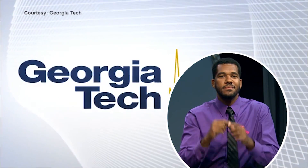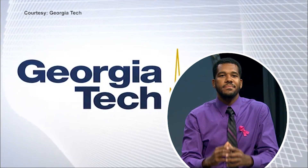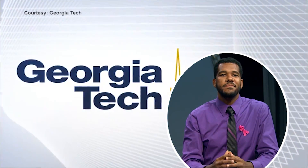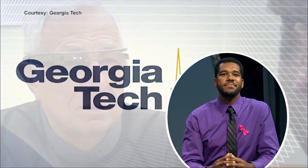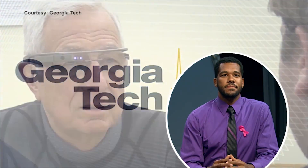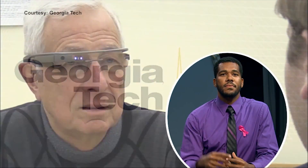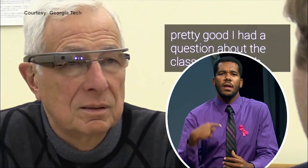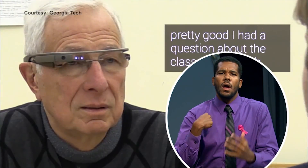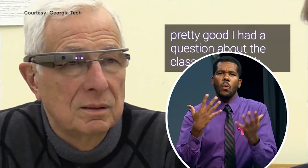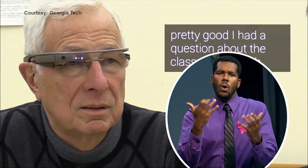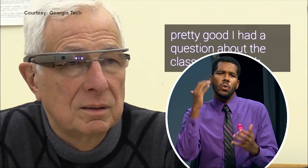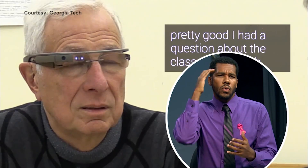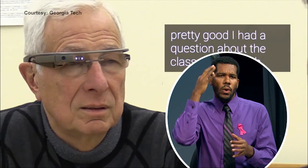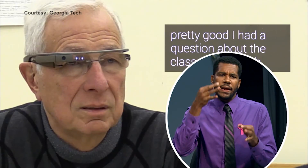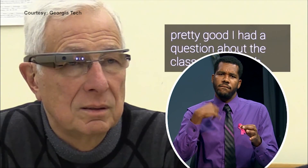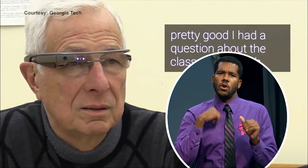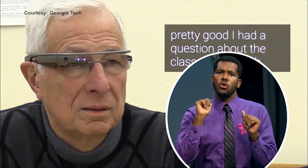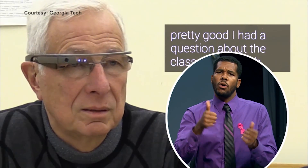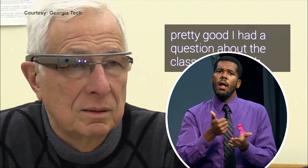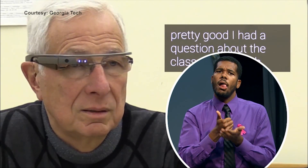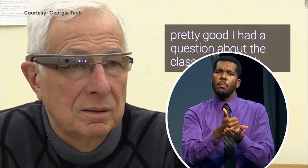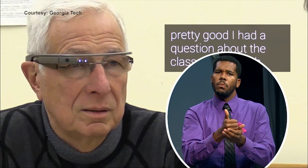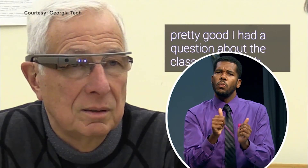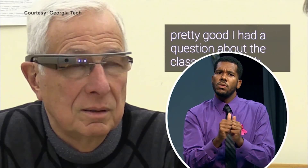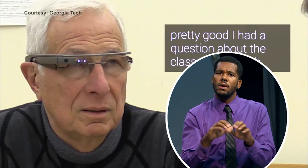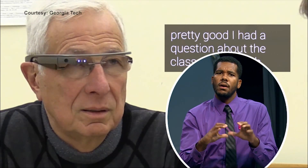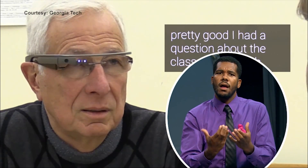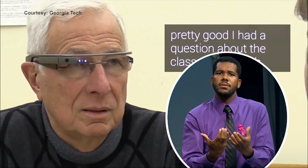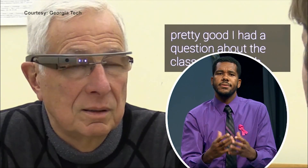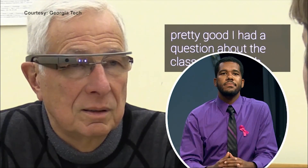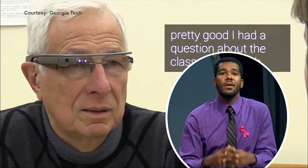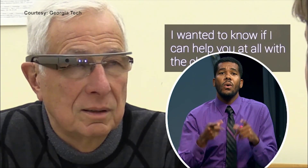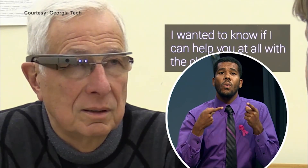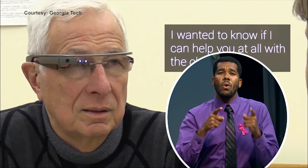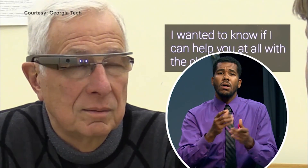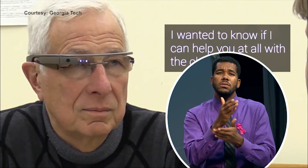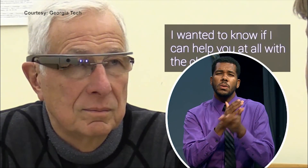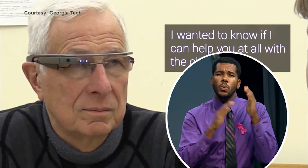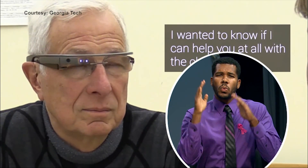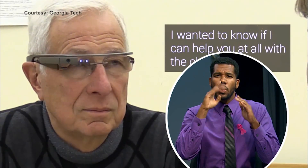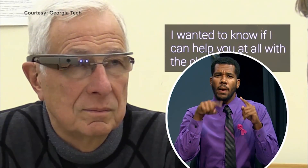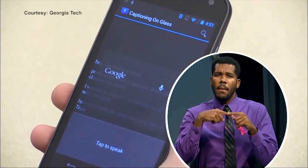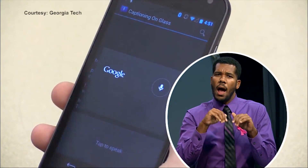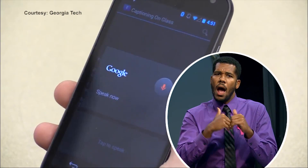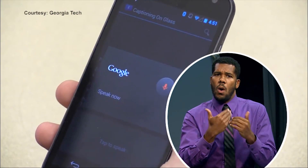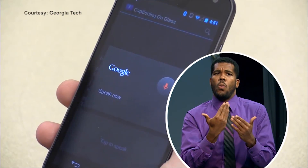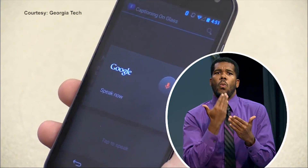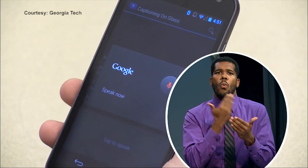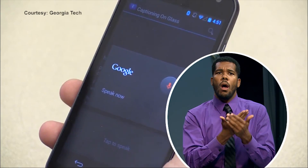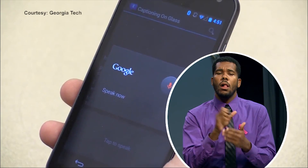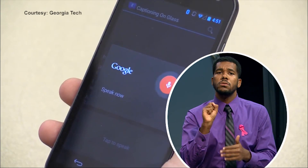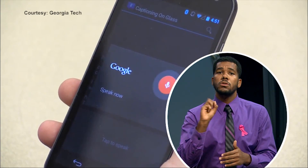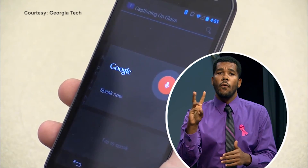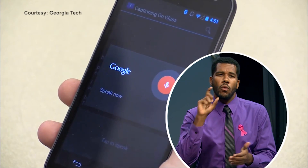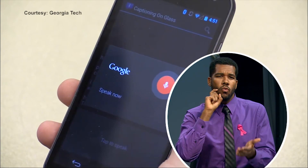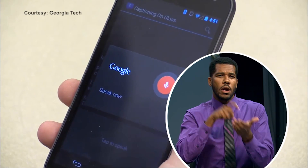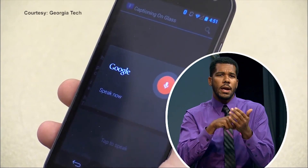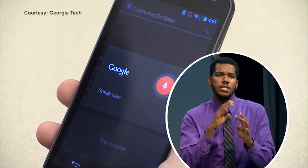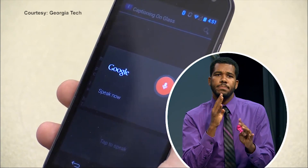Video: “I wanted to know if I could help you at all with the class.” While some have worried about how well the software will recognize speech…